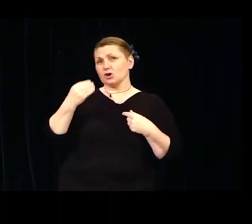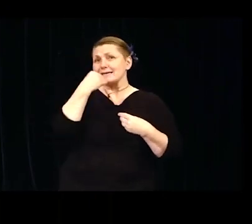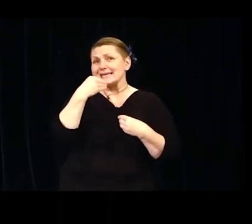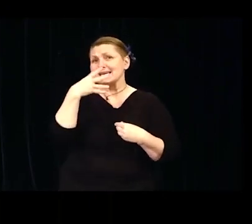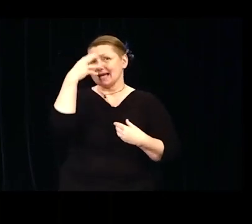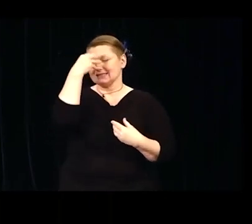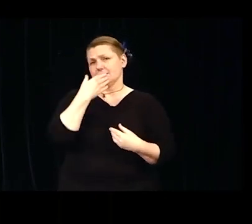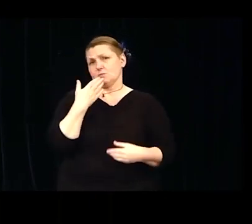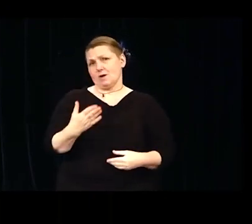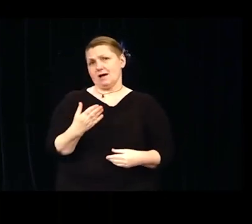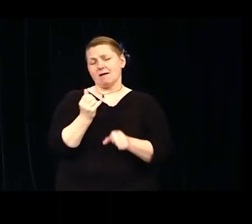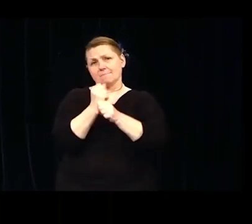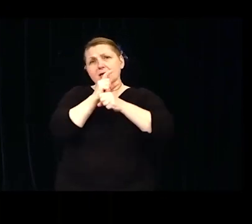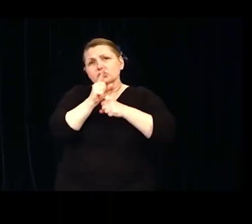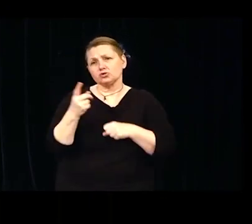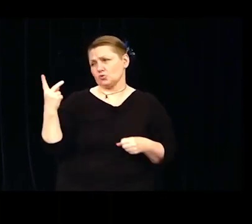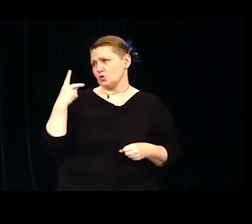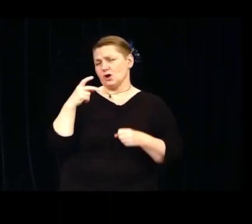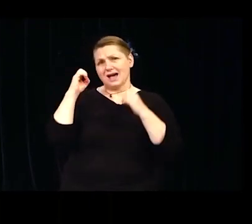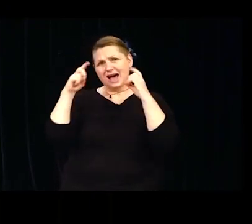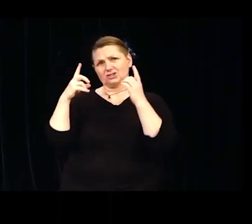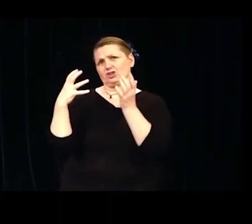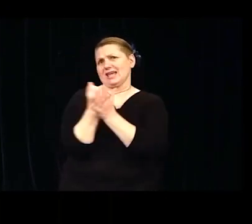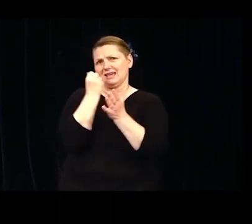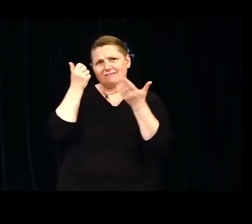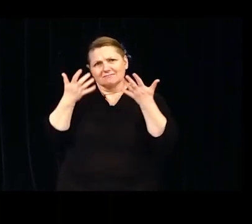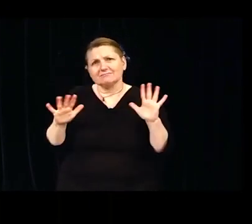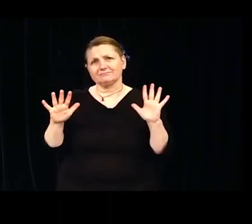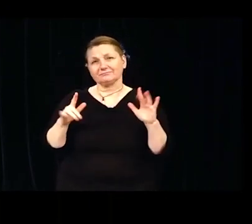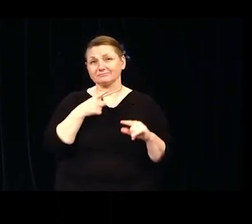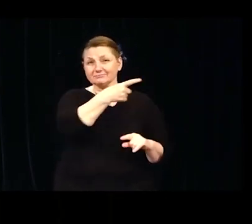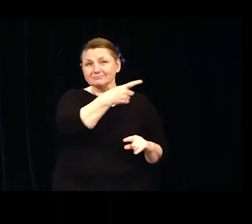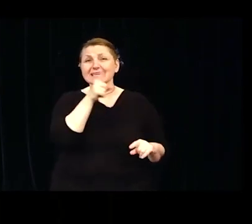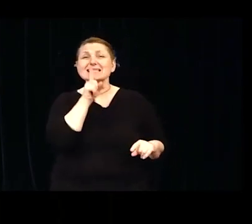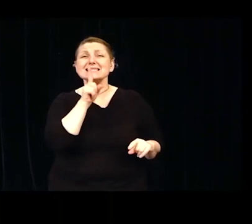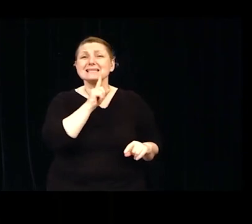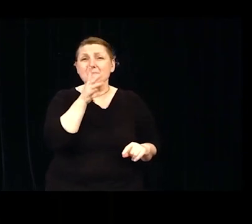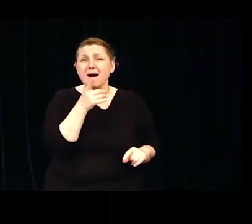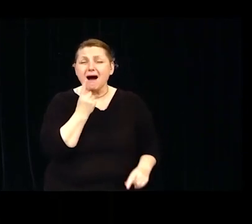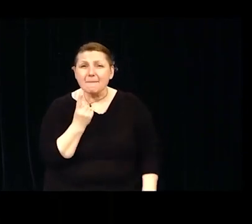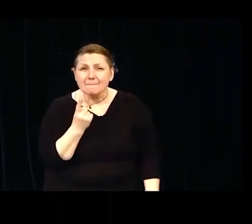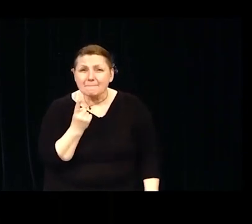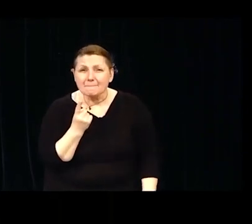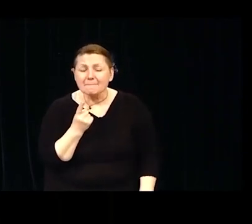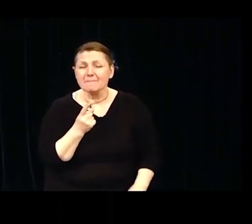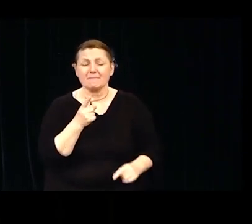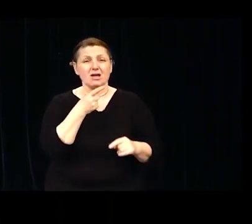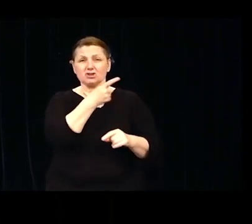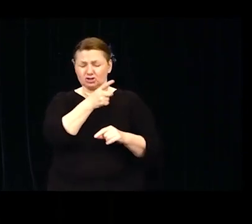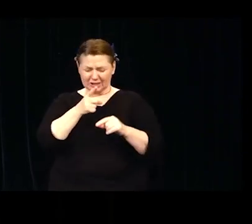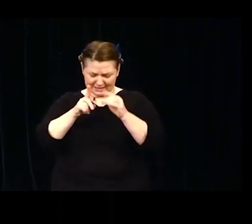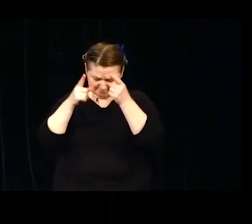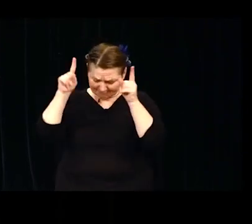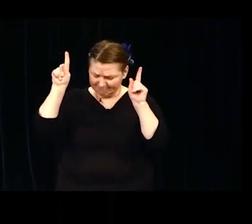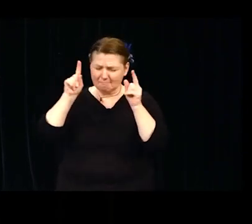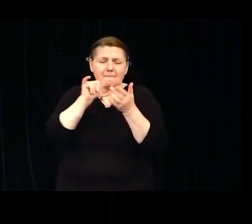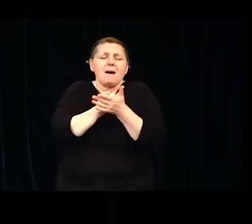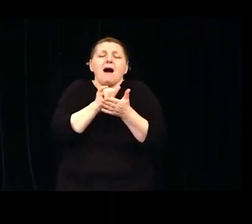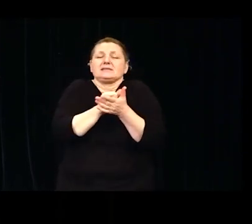that we are educated. As a single mother she did the impossible to make sure I am here today.